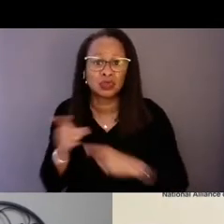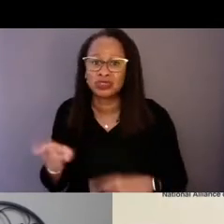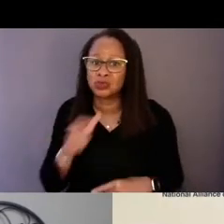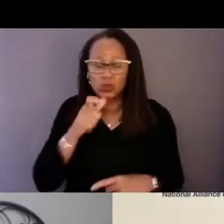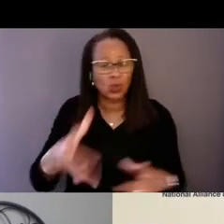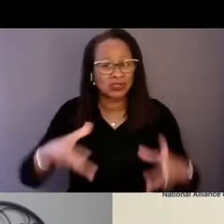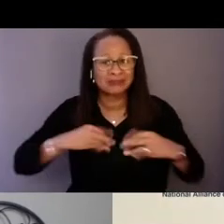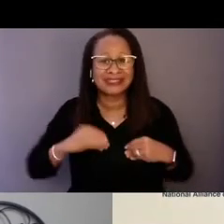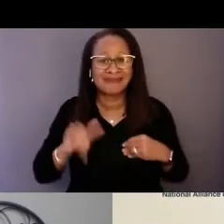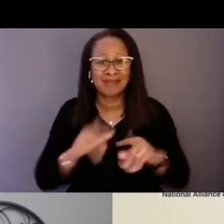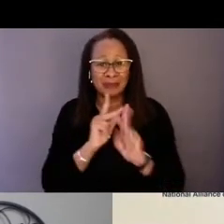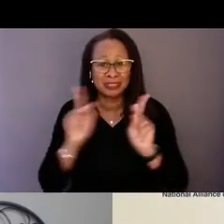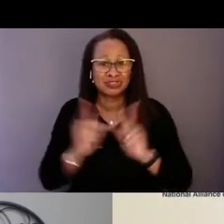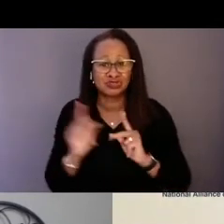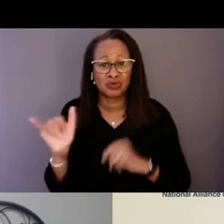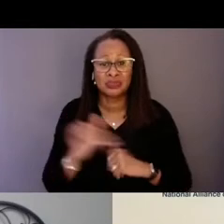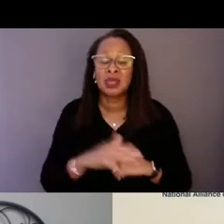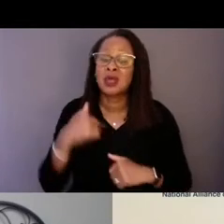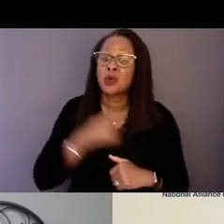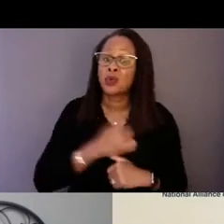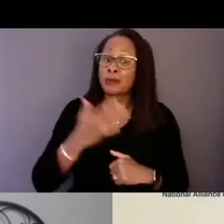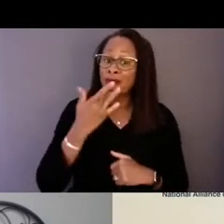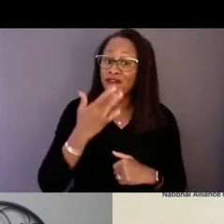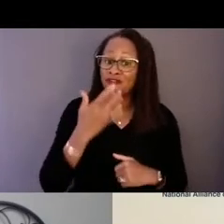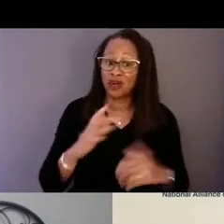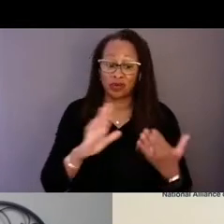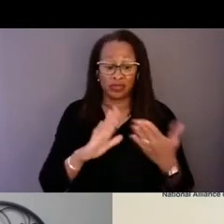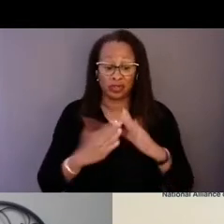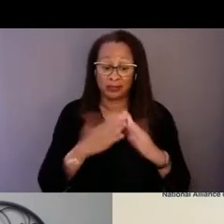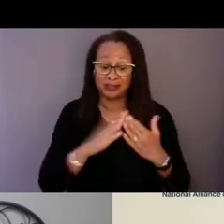We would prefer the communities to have mobile crisis response systems